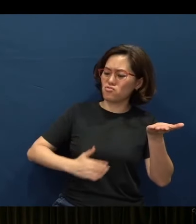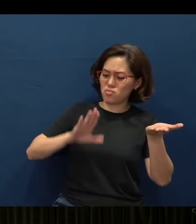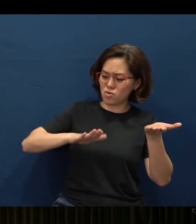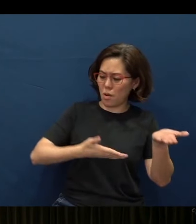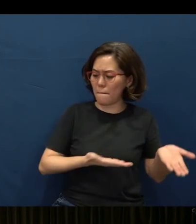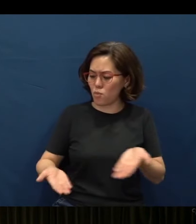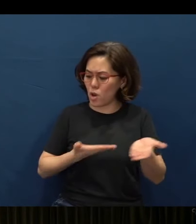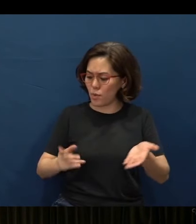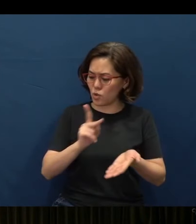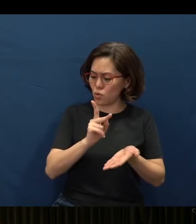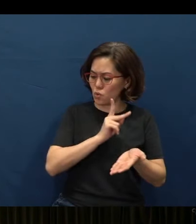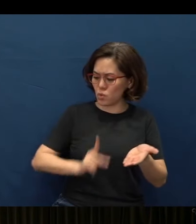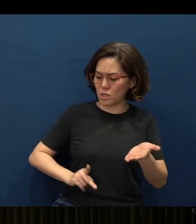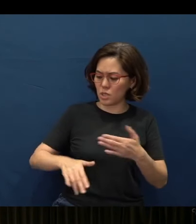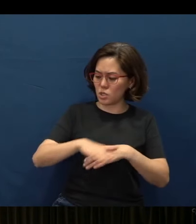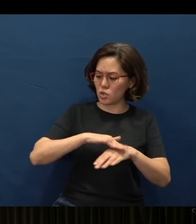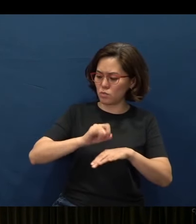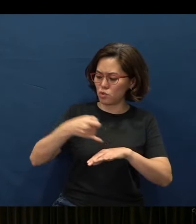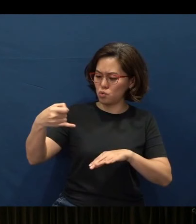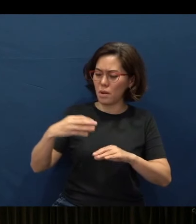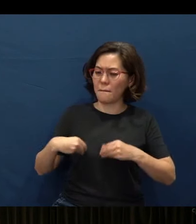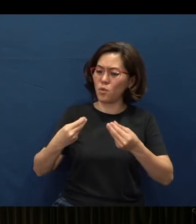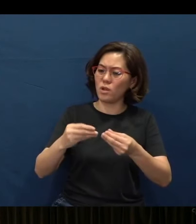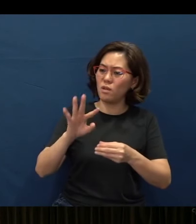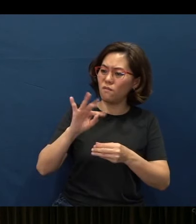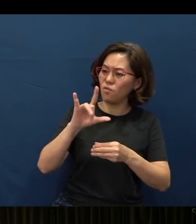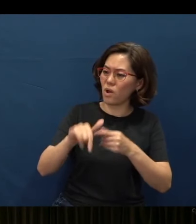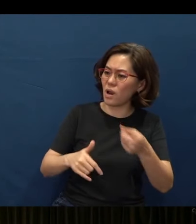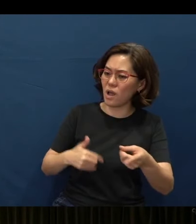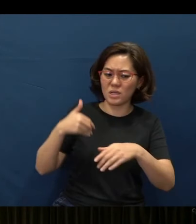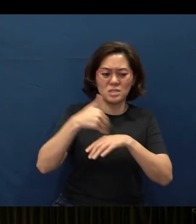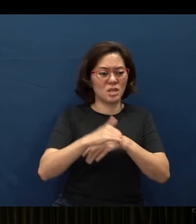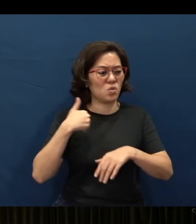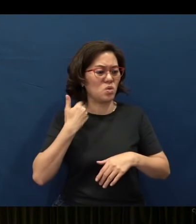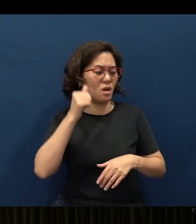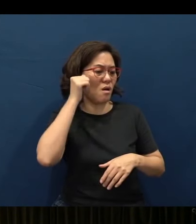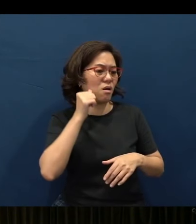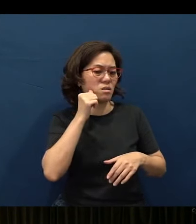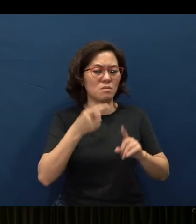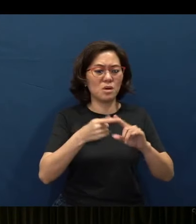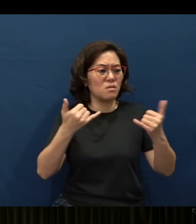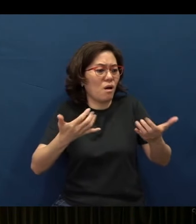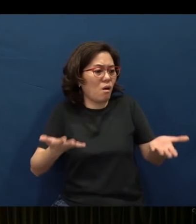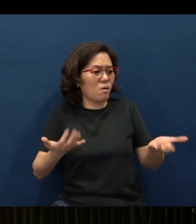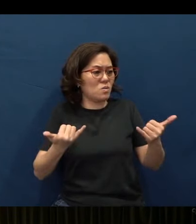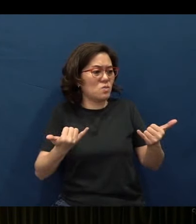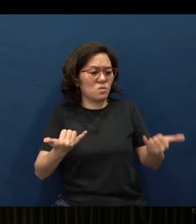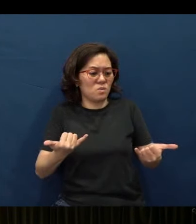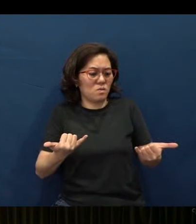I brought them to Frontline when they were youths; I sent them to the young adults when they were older and now today they have strayed away from You.